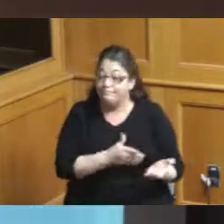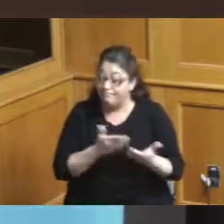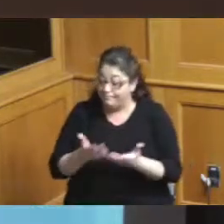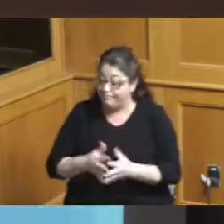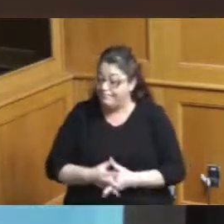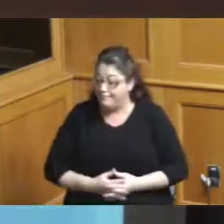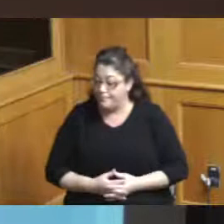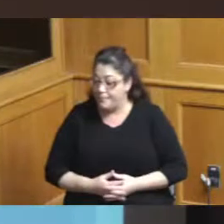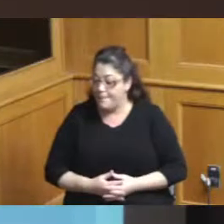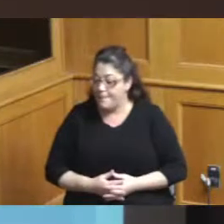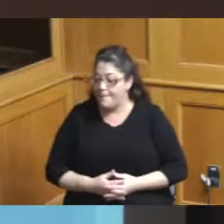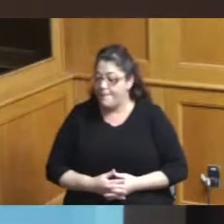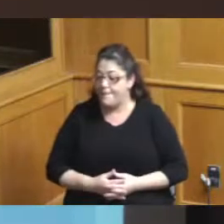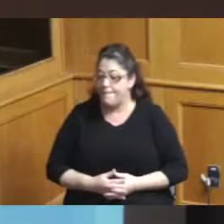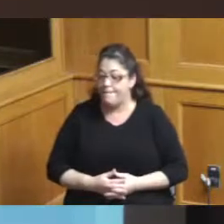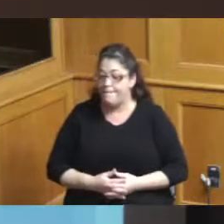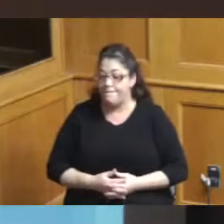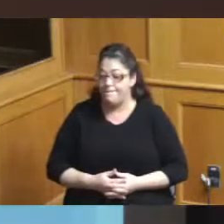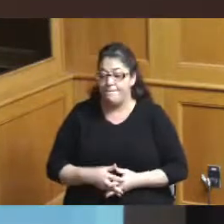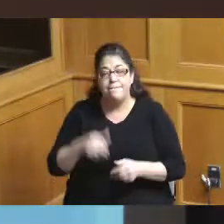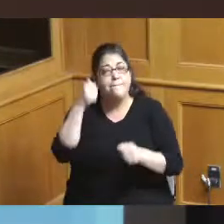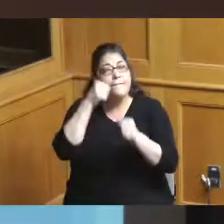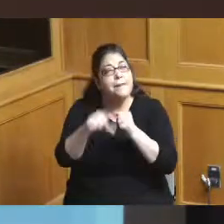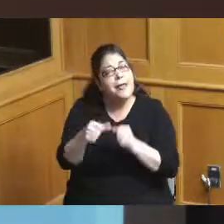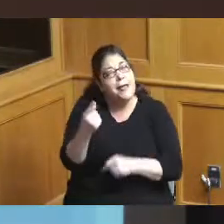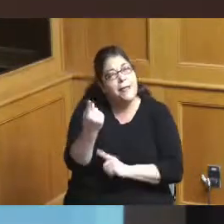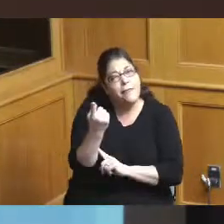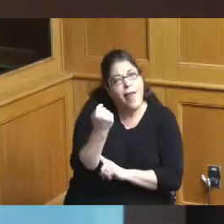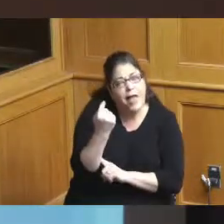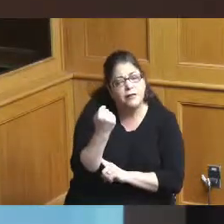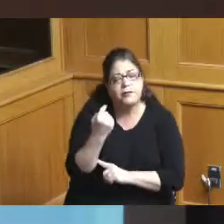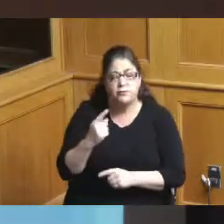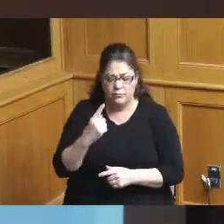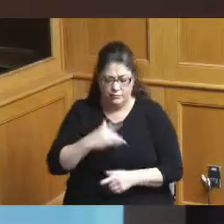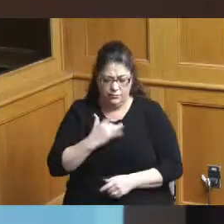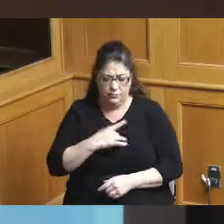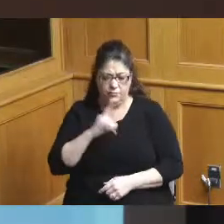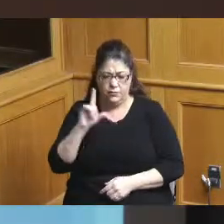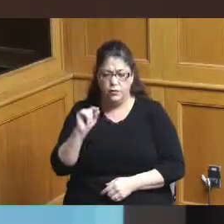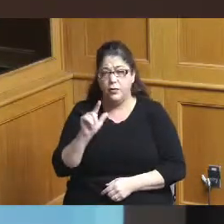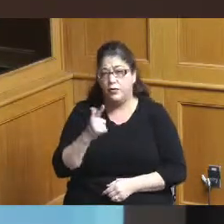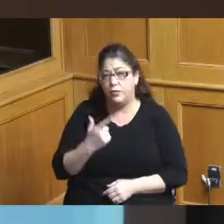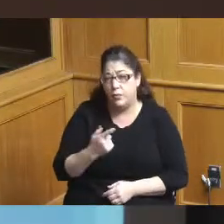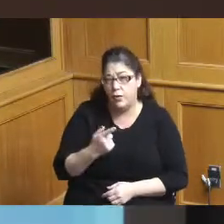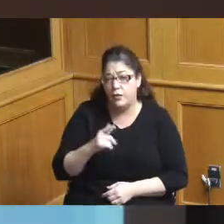so last year I think it was in 2021 convention sports and leisure had